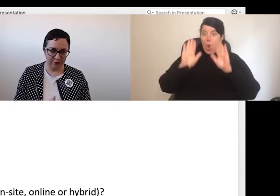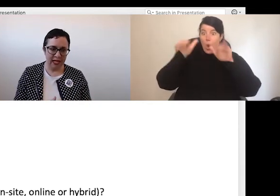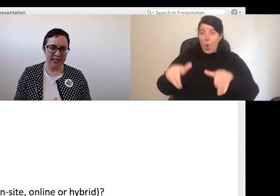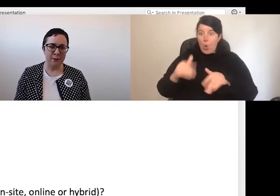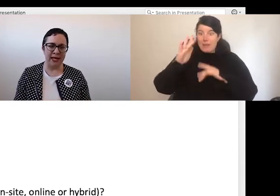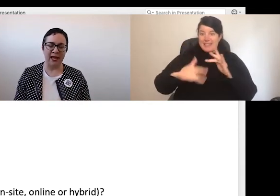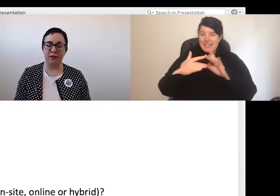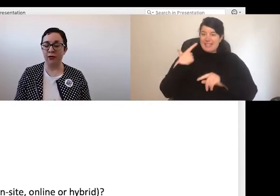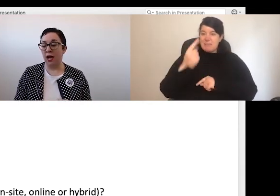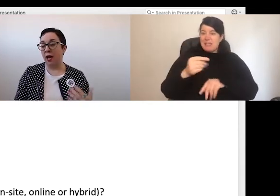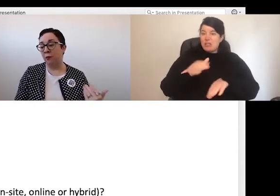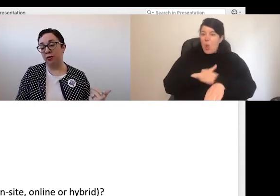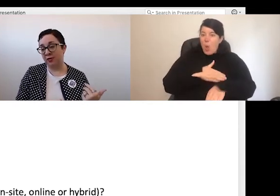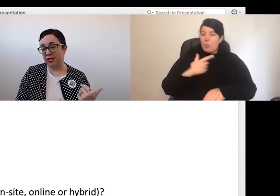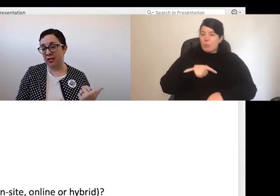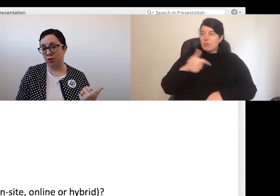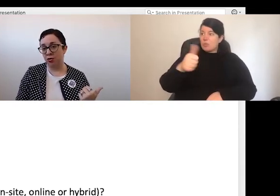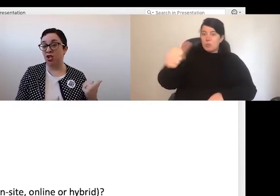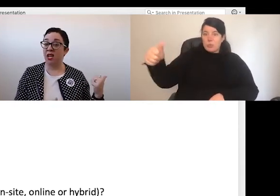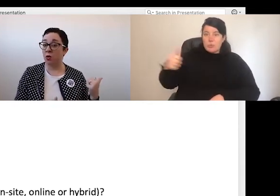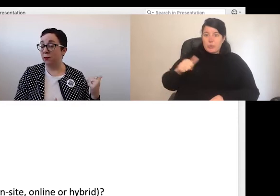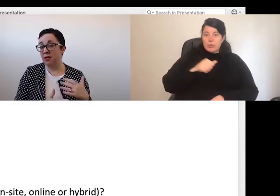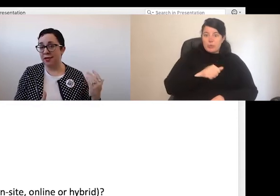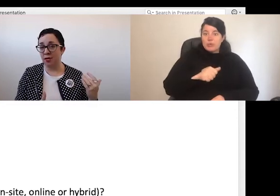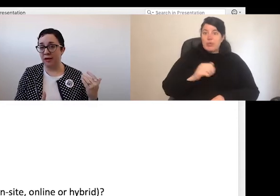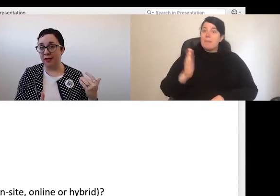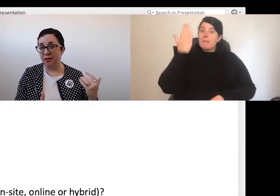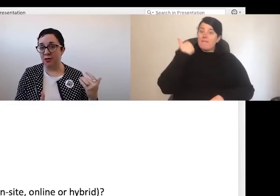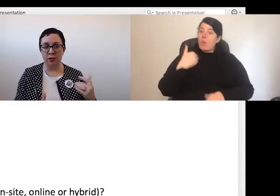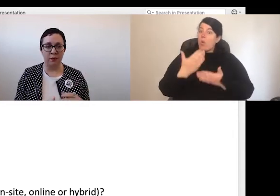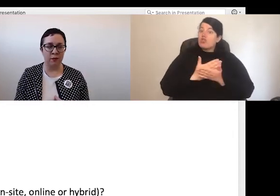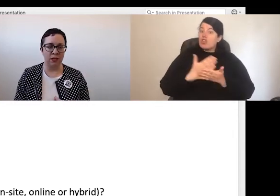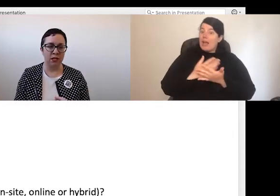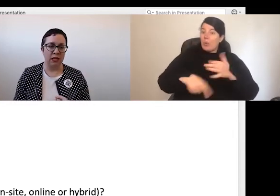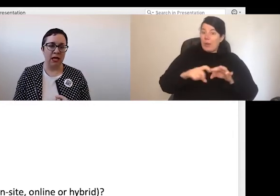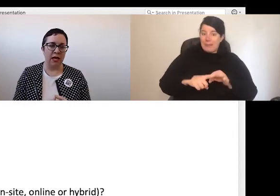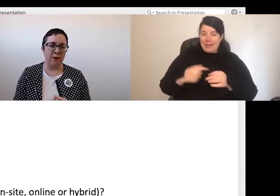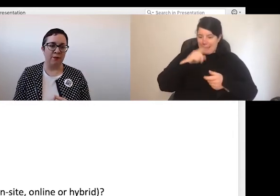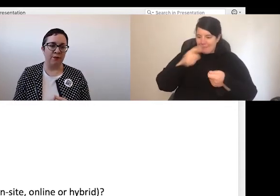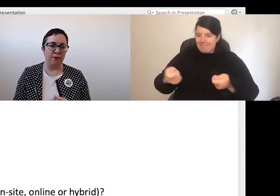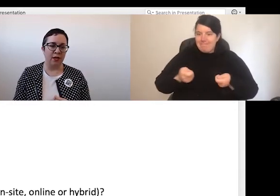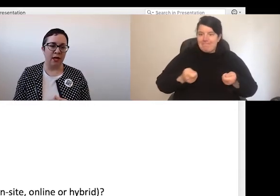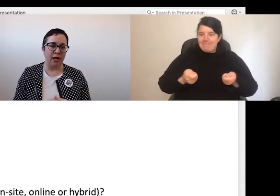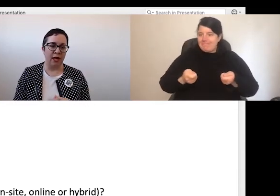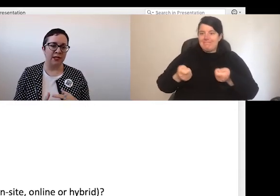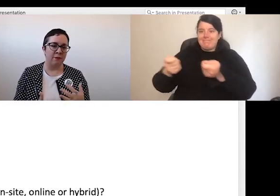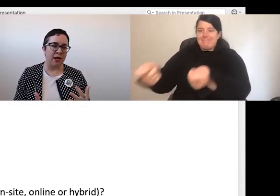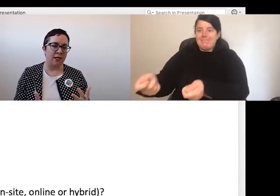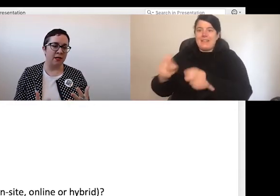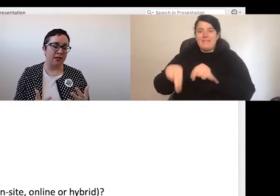Some may have previously used shared equipment that they don't have access to at the moment. Some might,